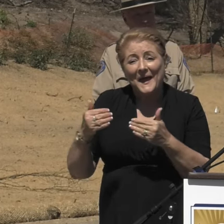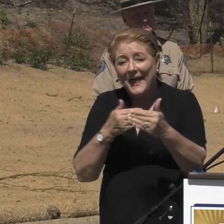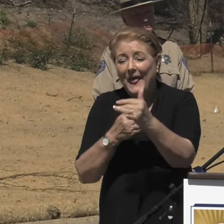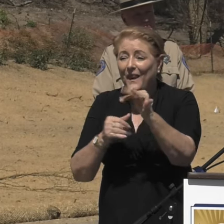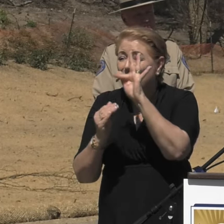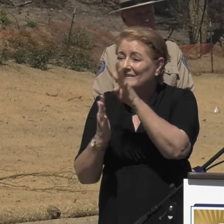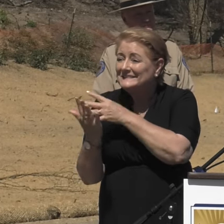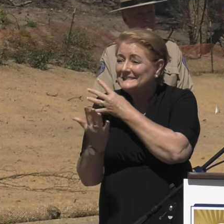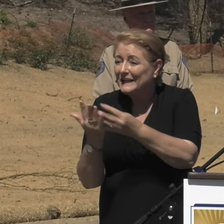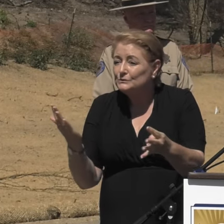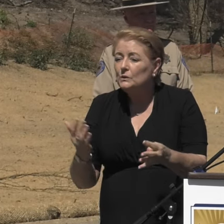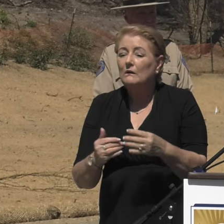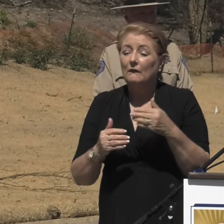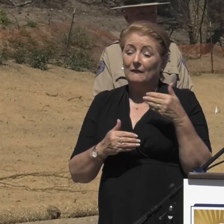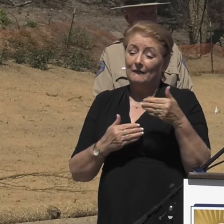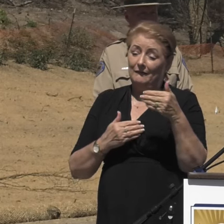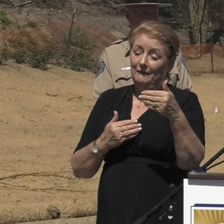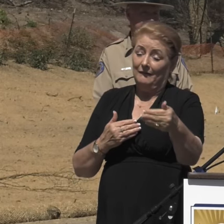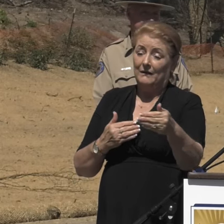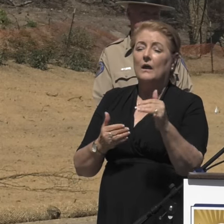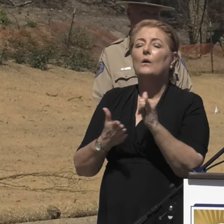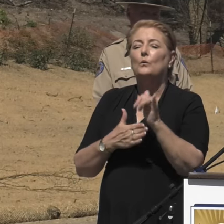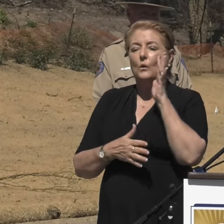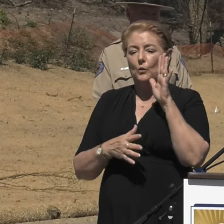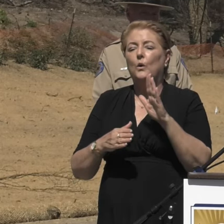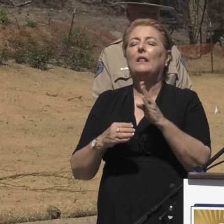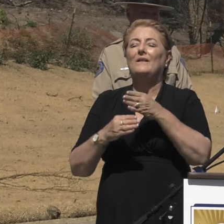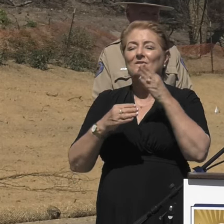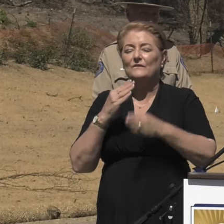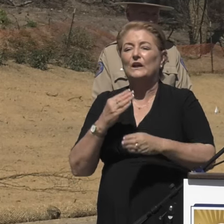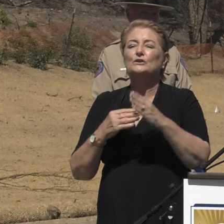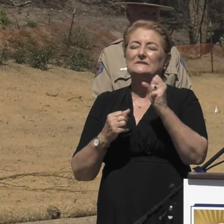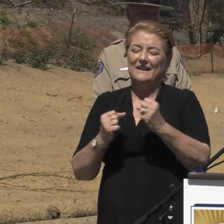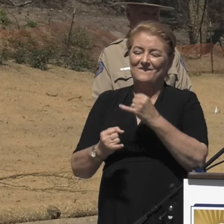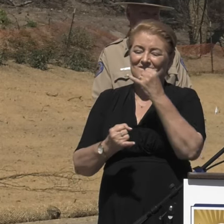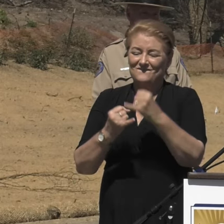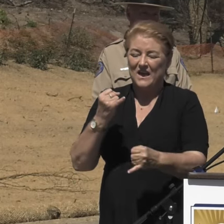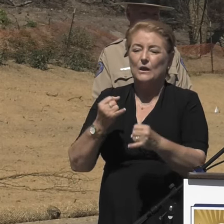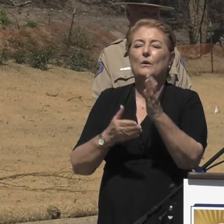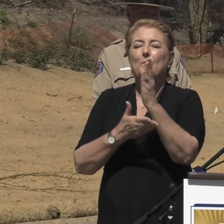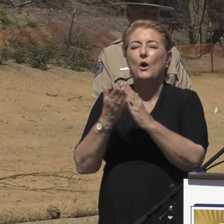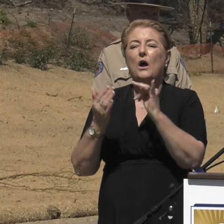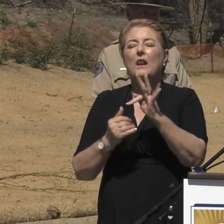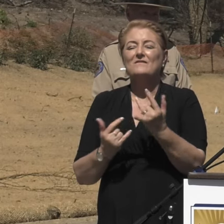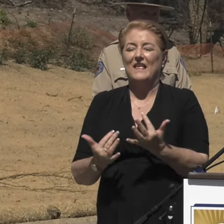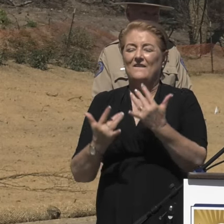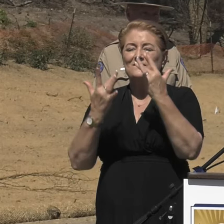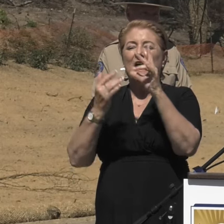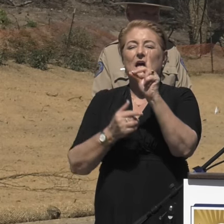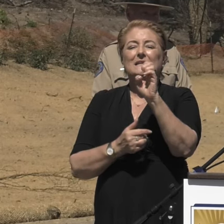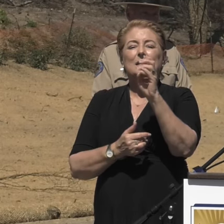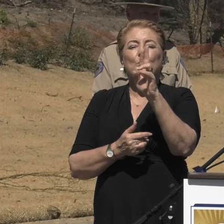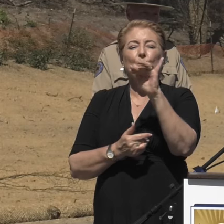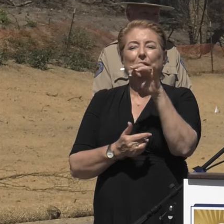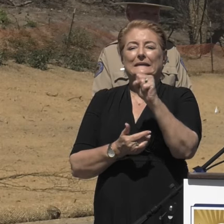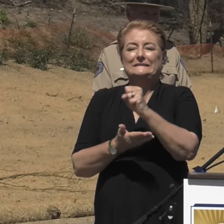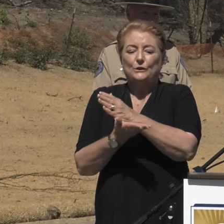In the coming weeks, California will complete the final tasks in wildfire debris removal mission in southern California